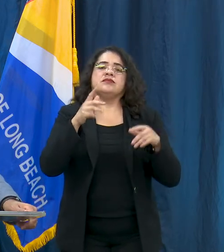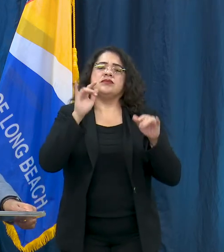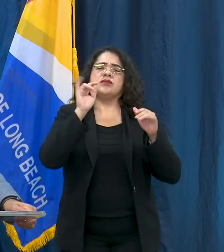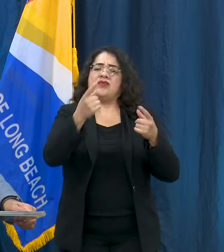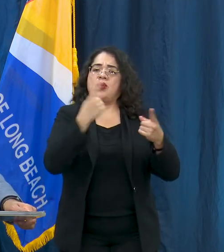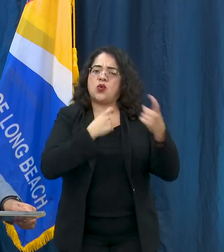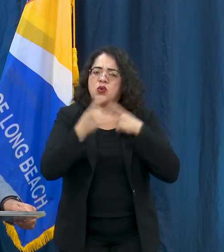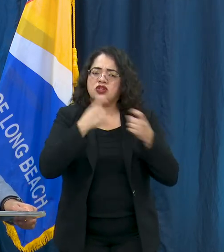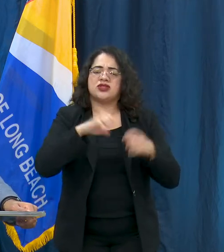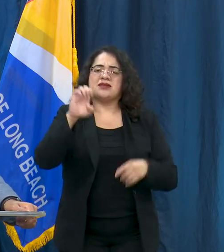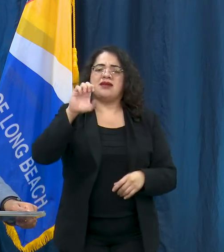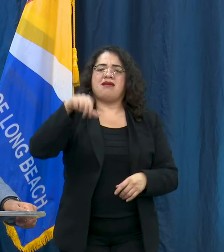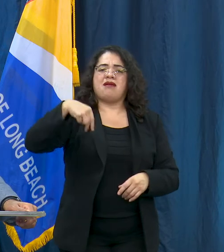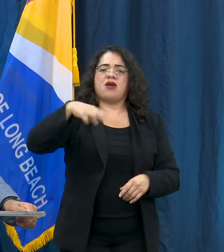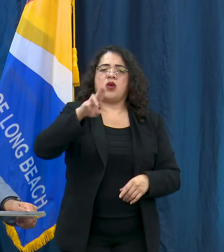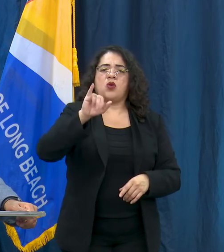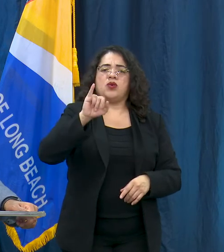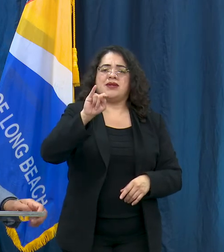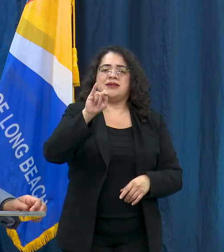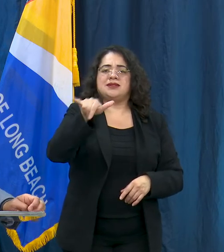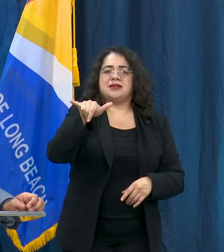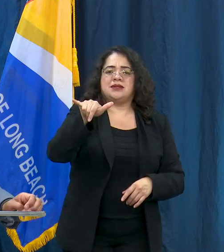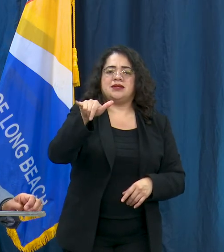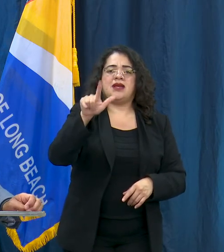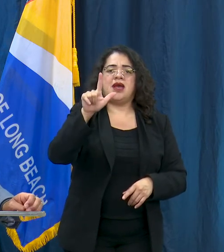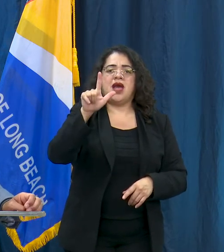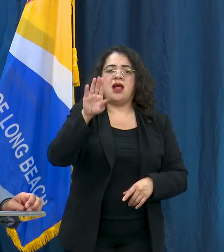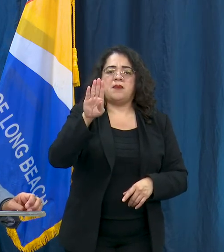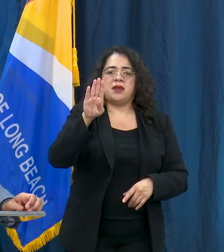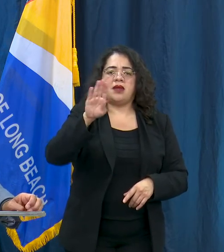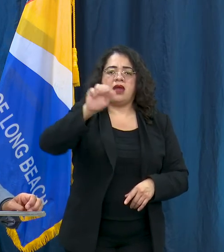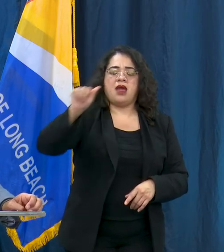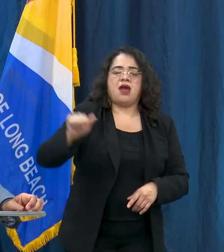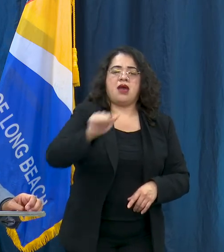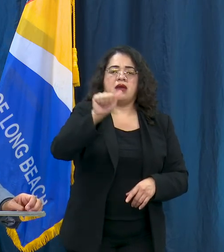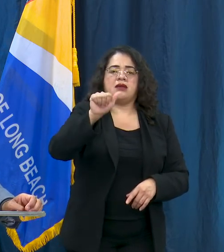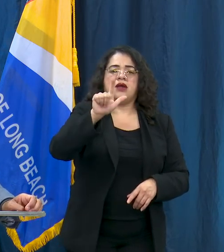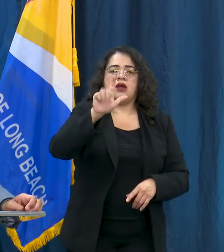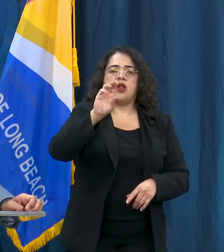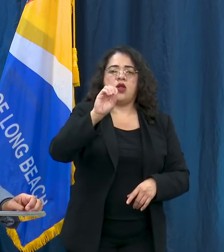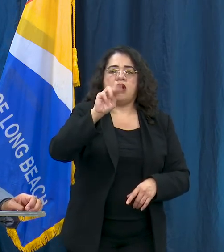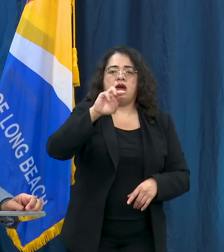at EquityLB@longbeach.gov that's